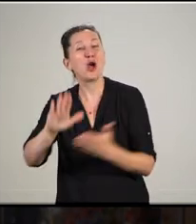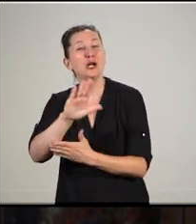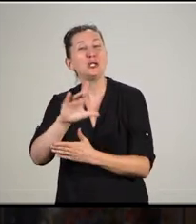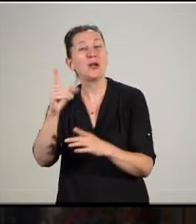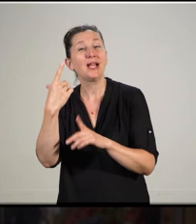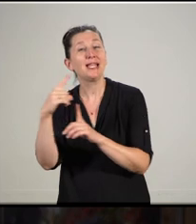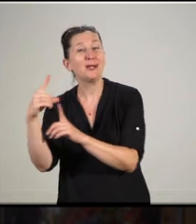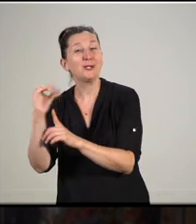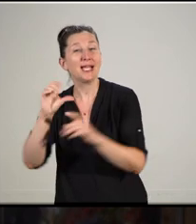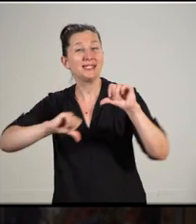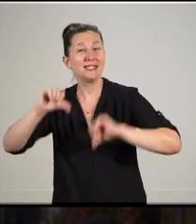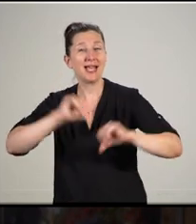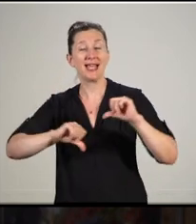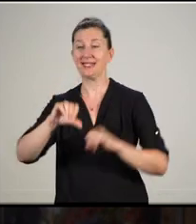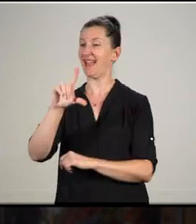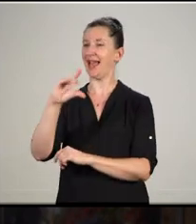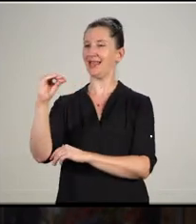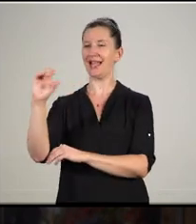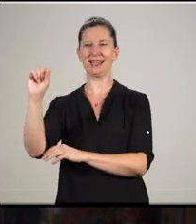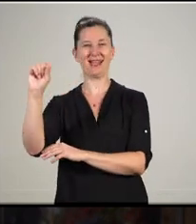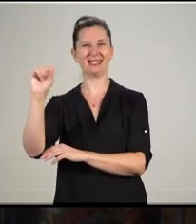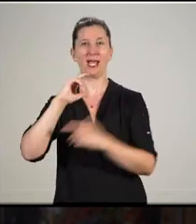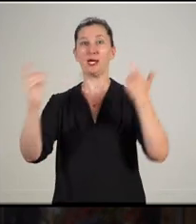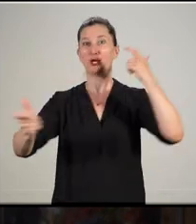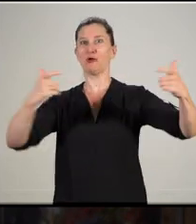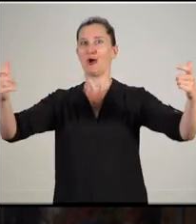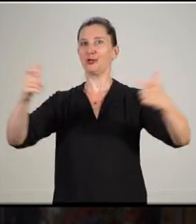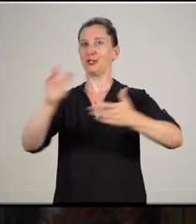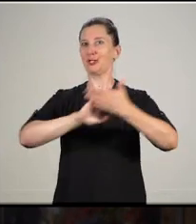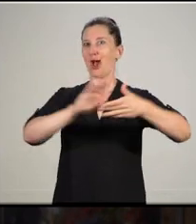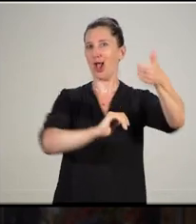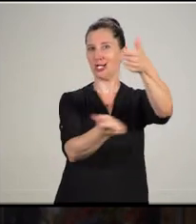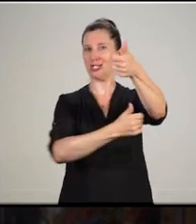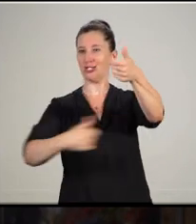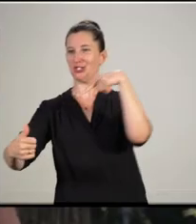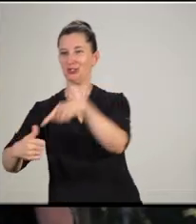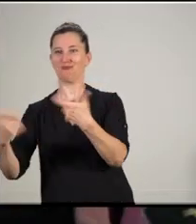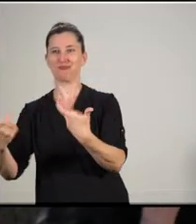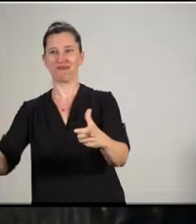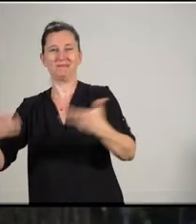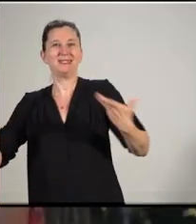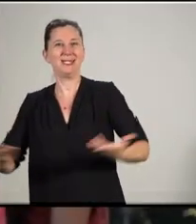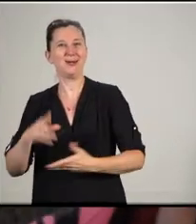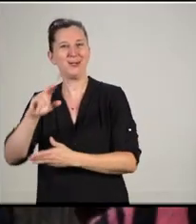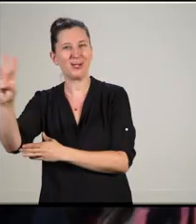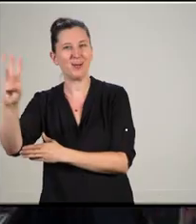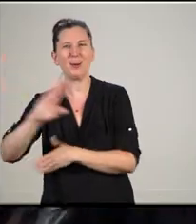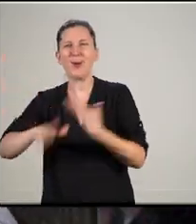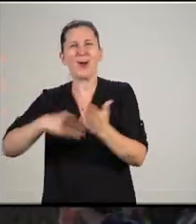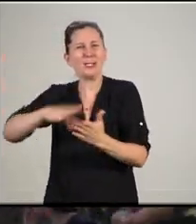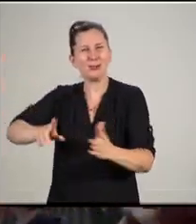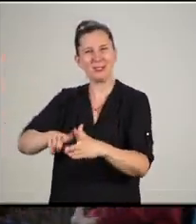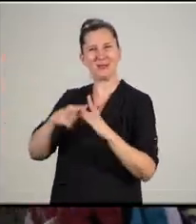UW-Madison campus, and it's where all new students begin their academic journey. There is no better training for life and